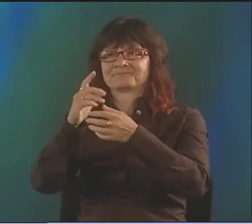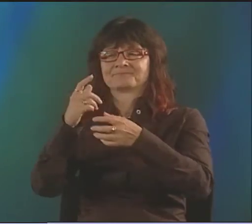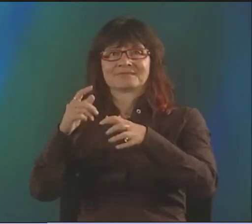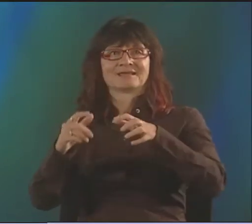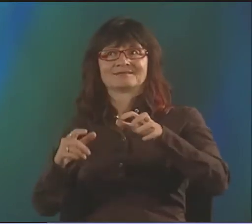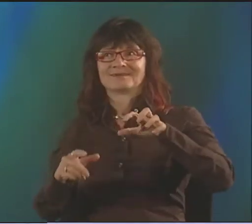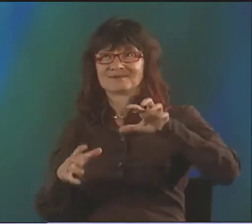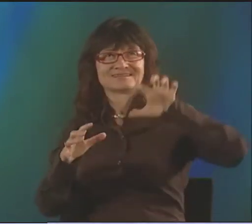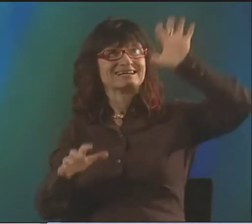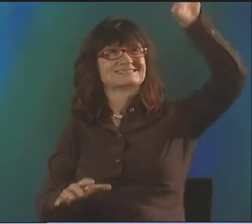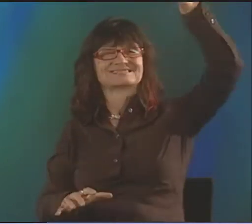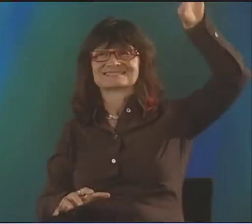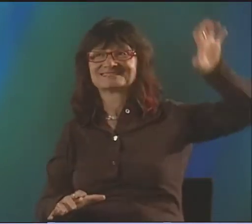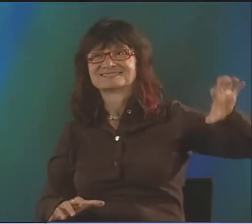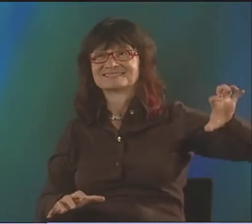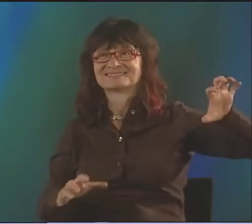WELL, HERE'S A GOOD EXAMPLE.